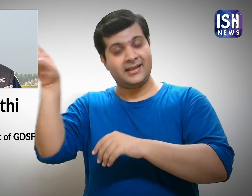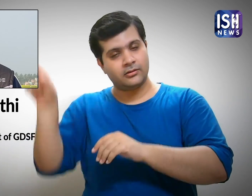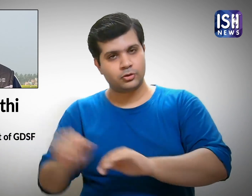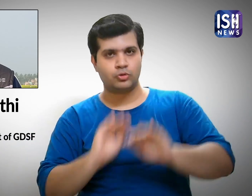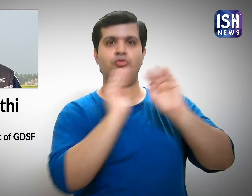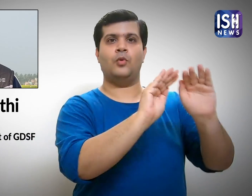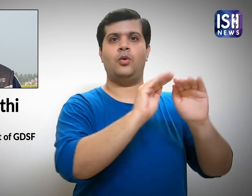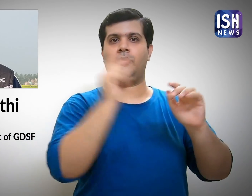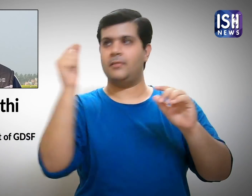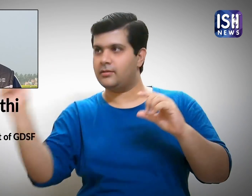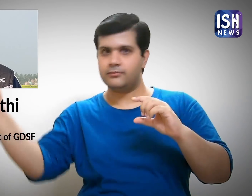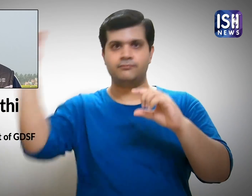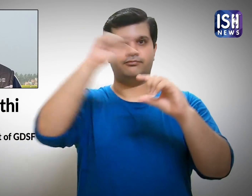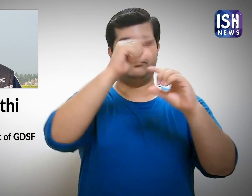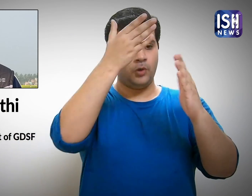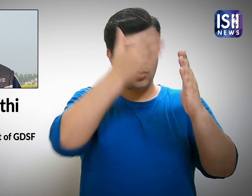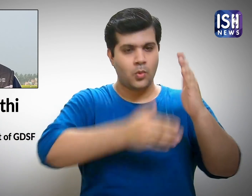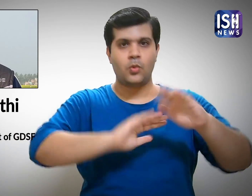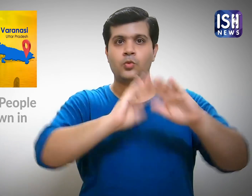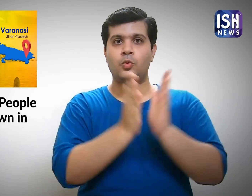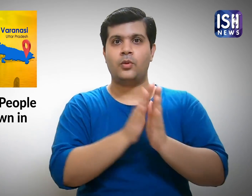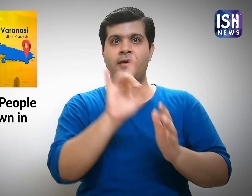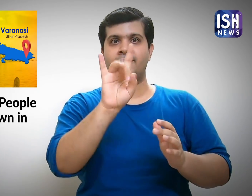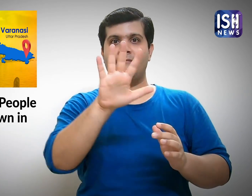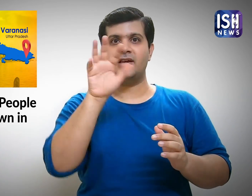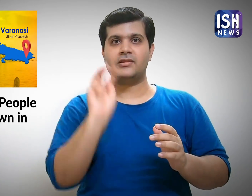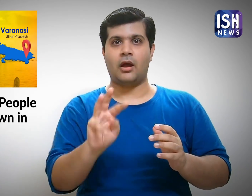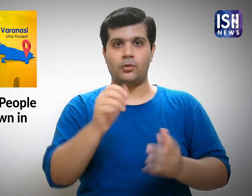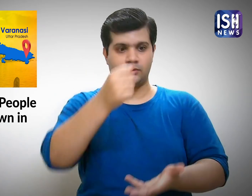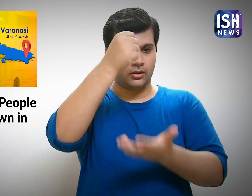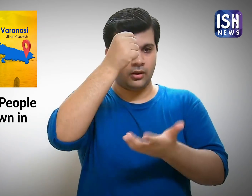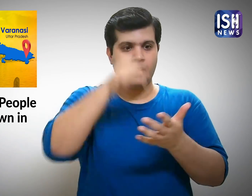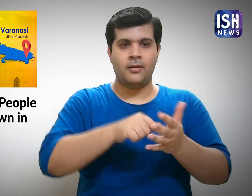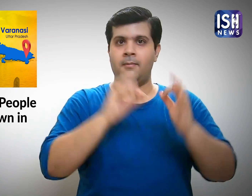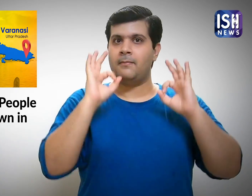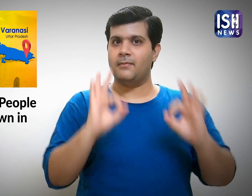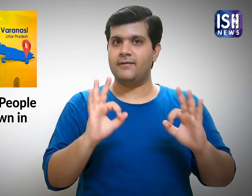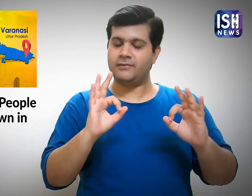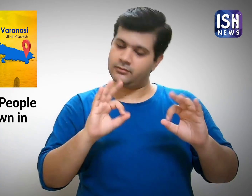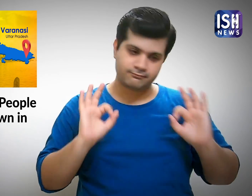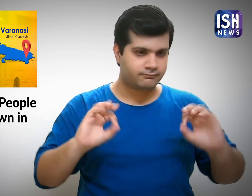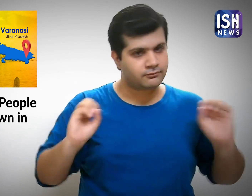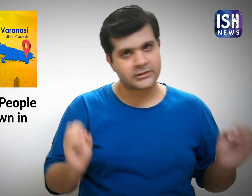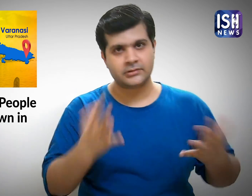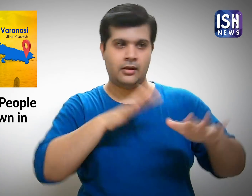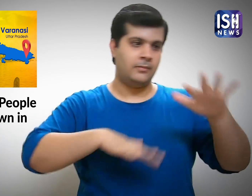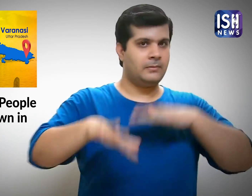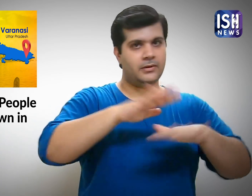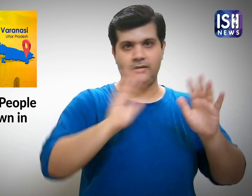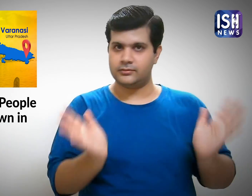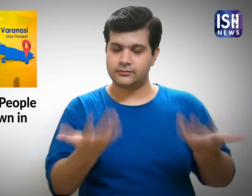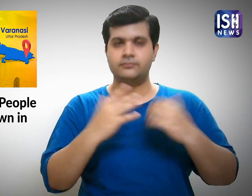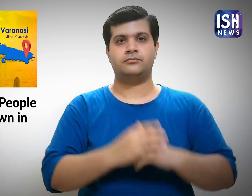Even he contributed funds and a total of Rs 15,000 was collected. They then began planning.